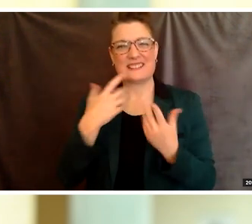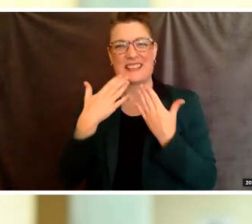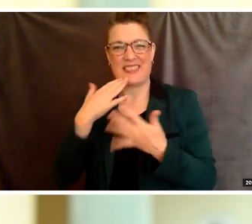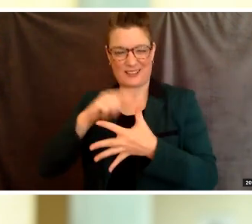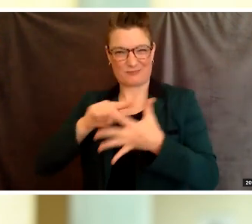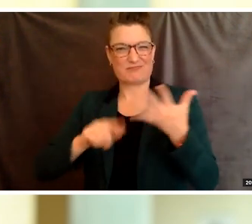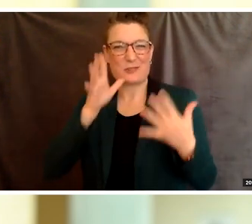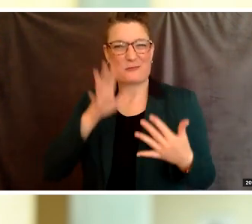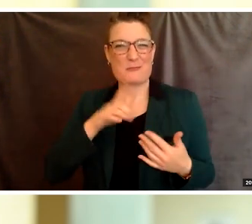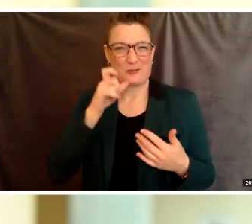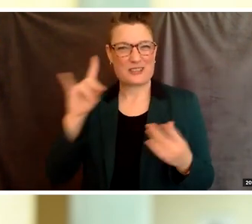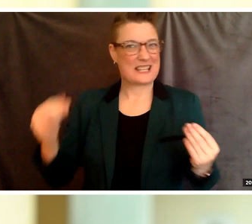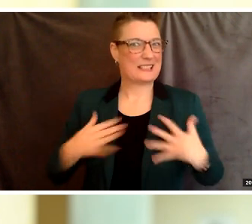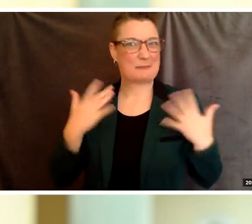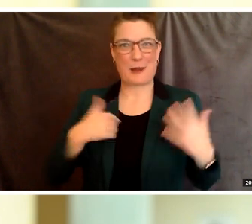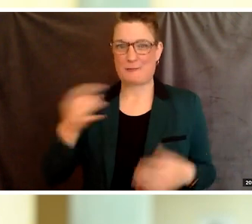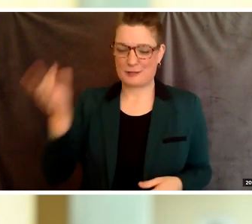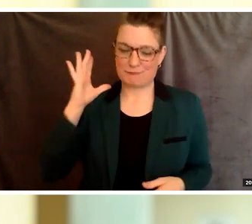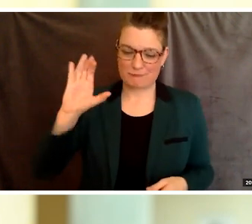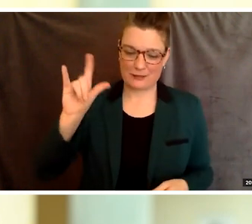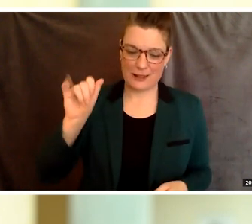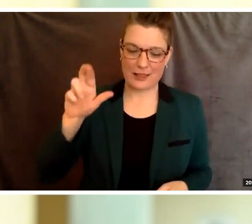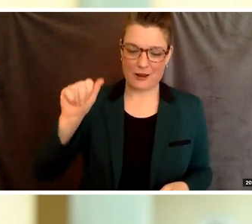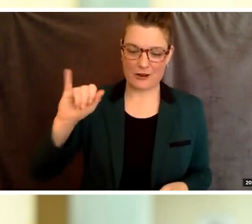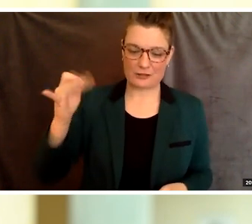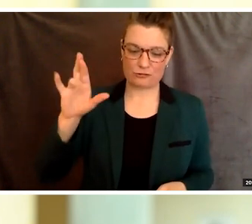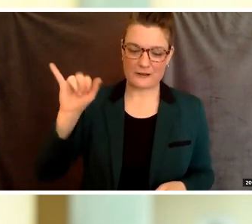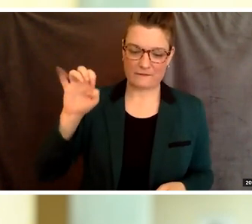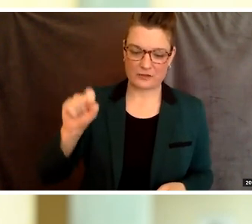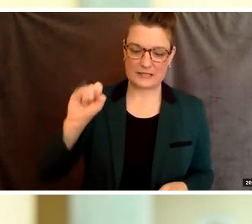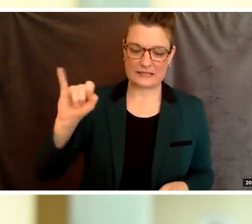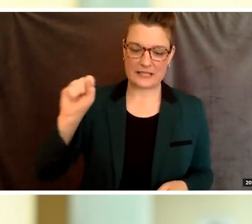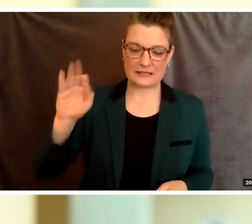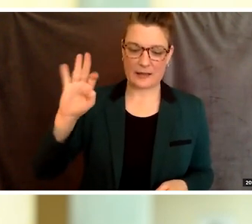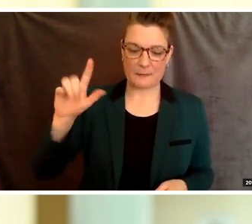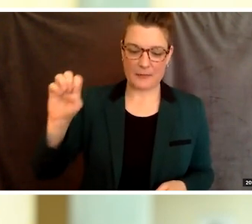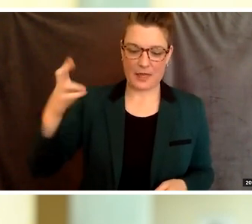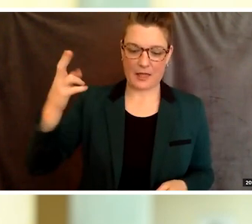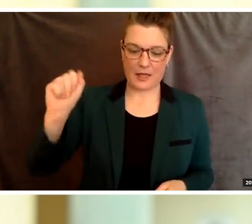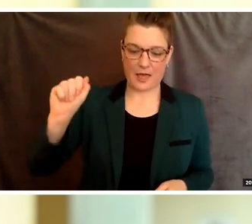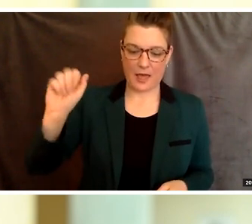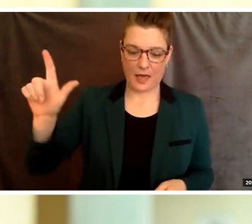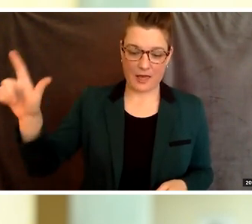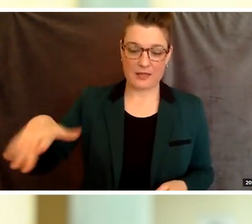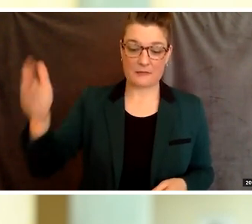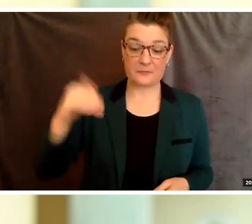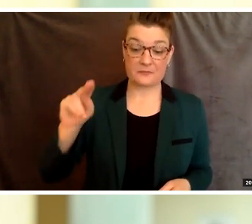Clara Jeffries, Isabelle Howard, Nicole Hollis, Wendy Niven, and most importantly my mommy.